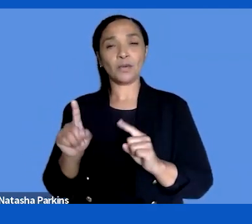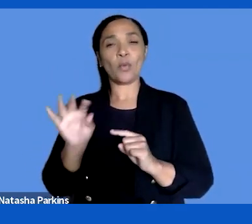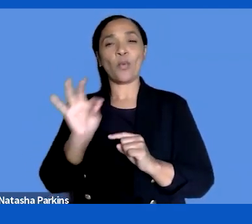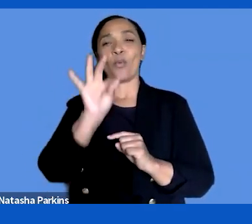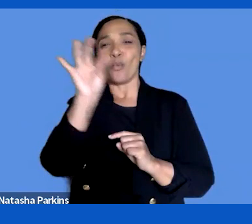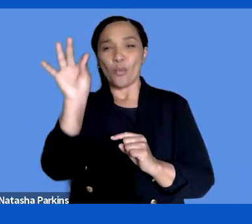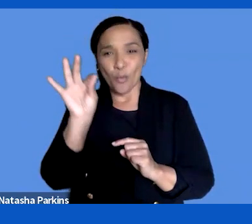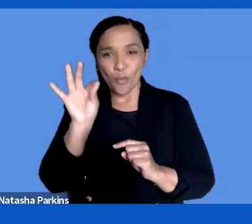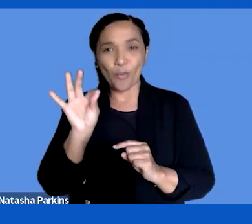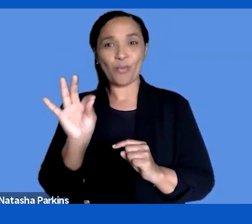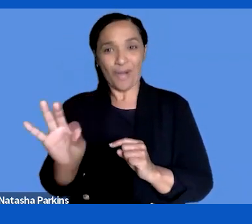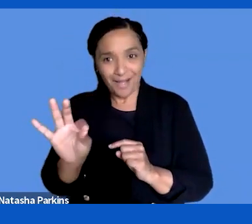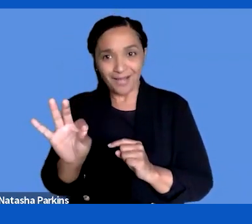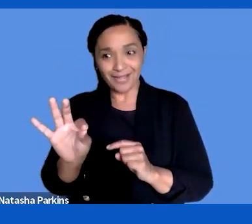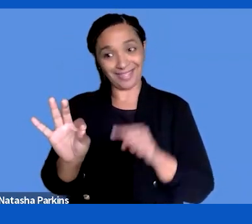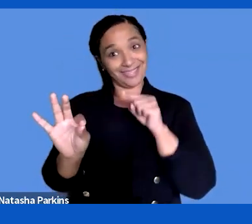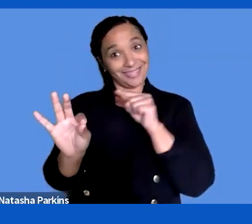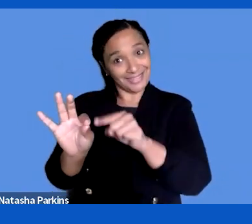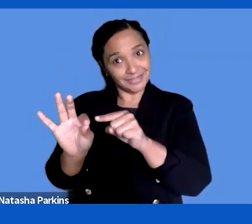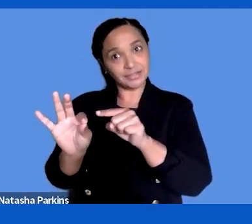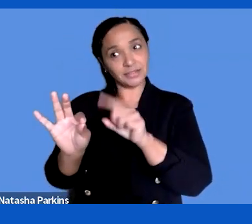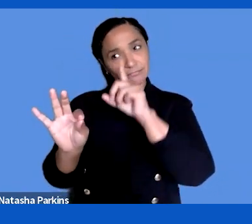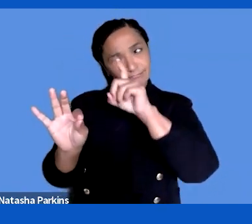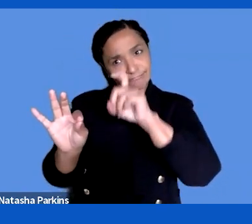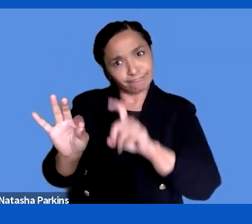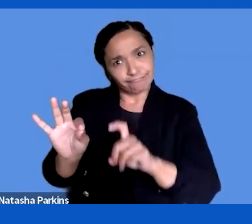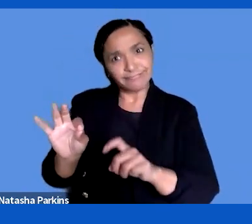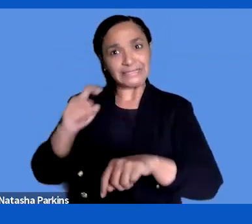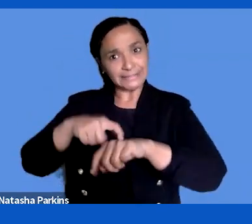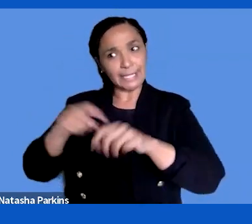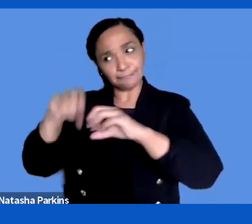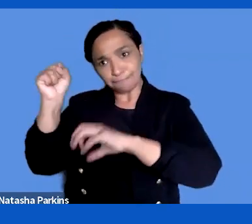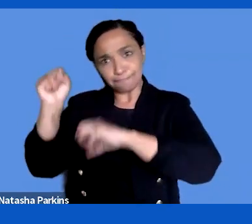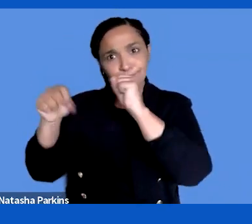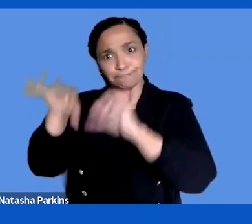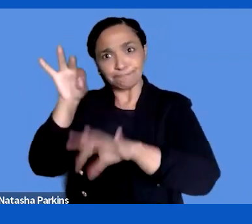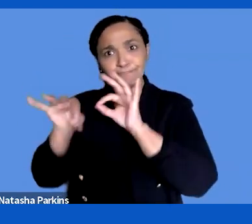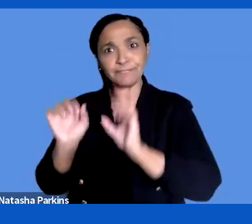that's something that takes time. >> SUSANNA LAURIN: Michael Düren, how do you